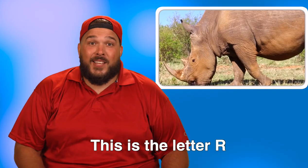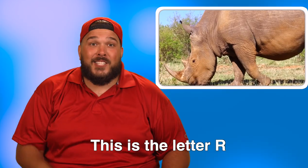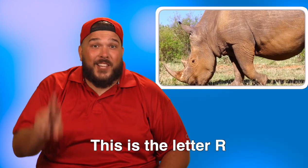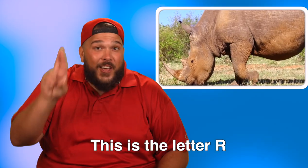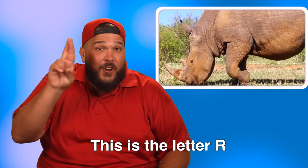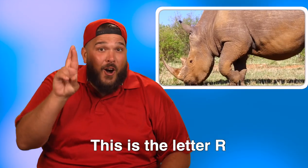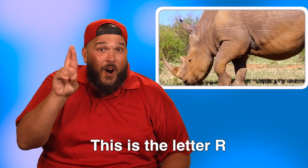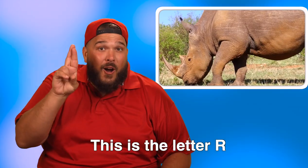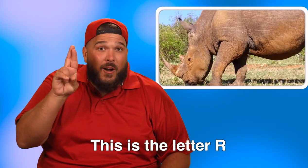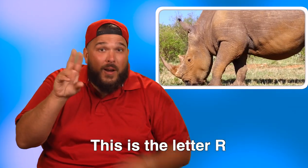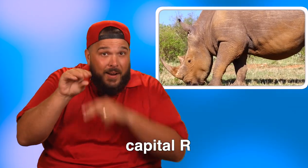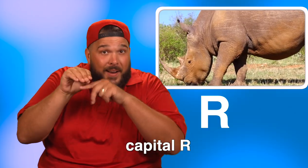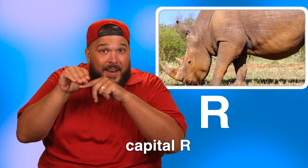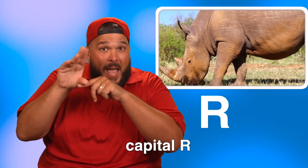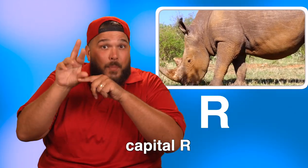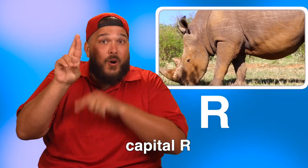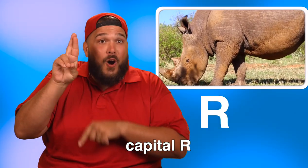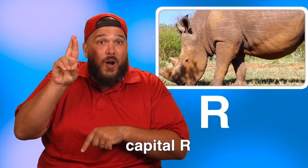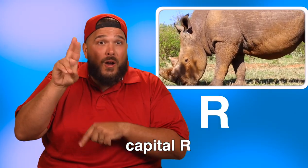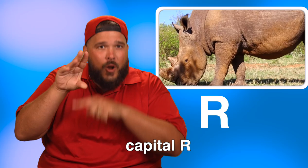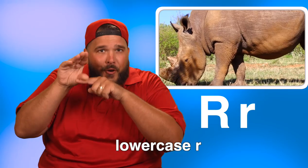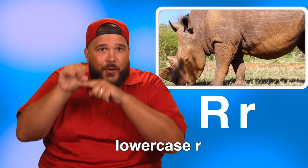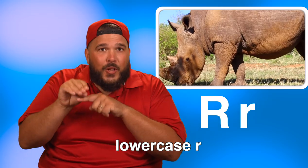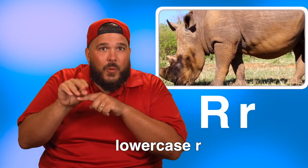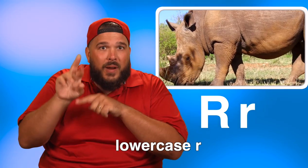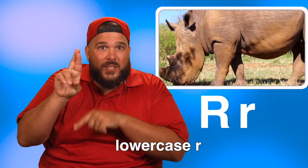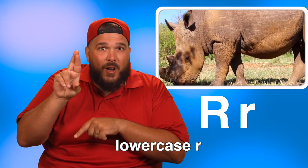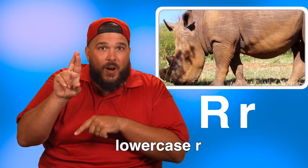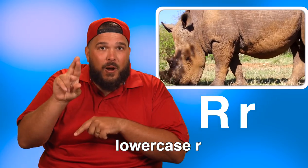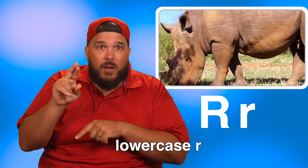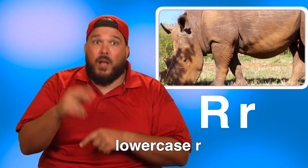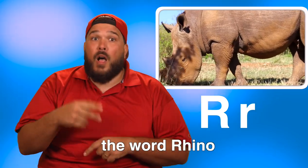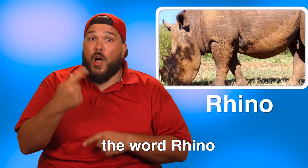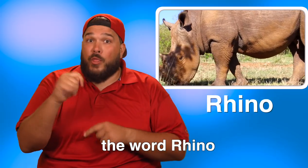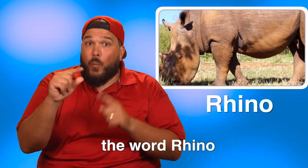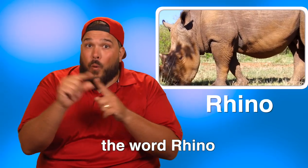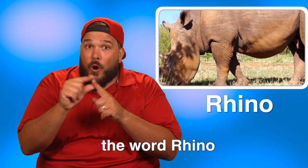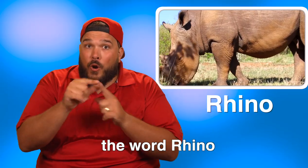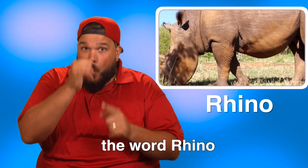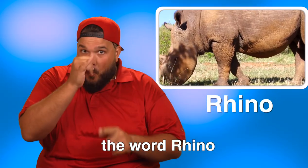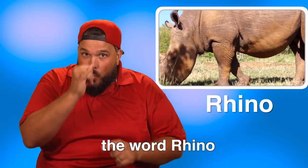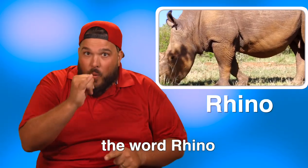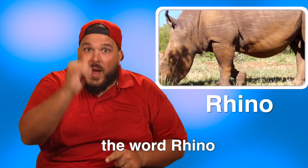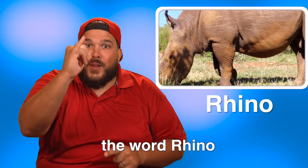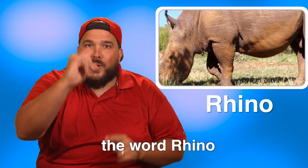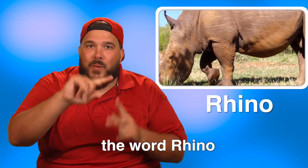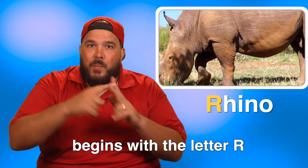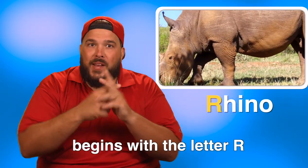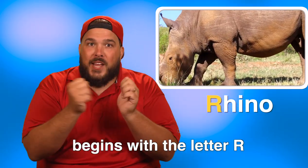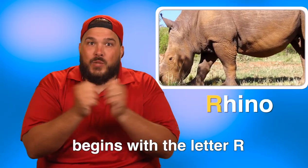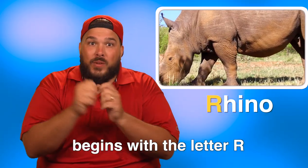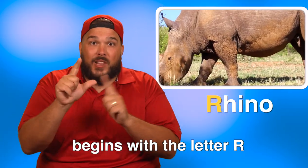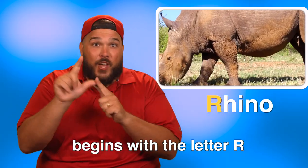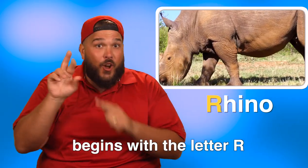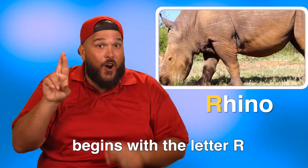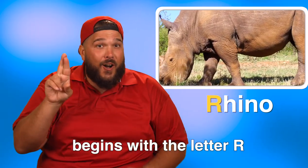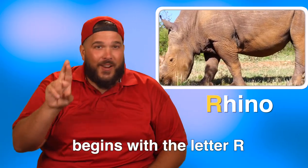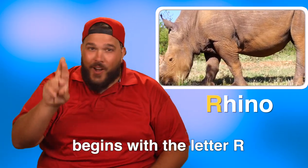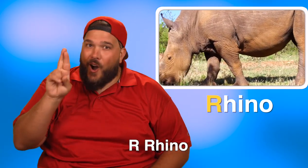This is the letter R. Capital R, lowercase r. The word rhino begins with the letter R.